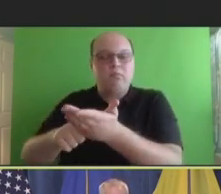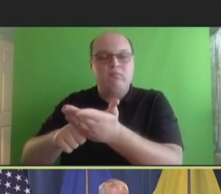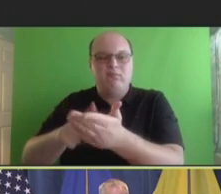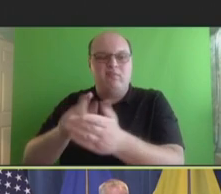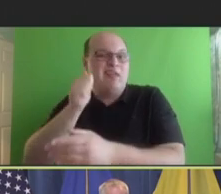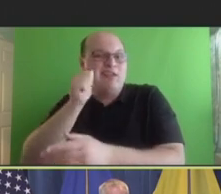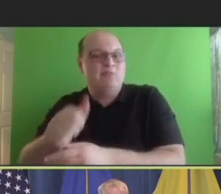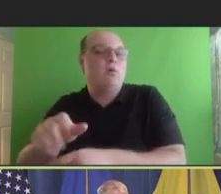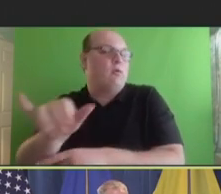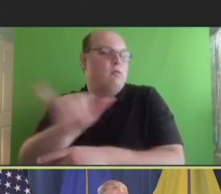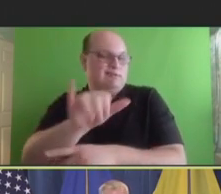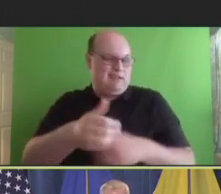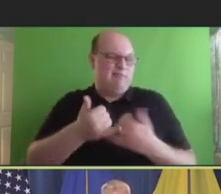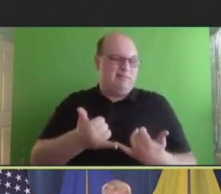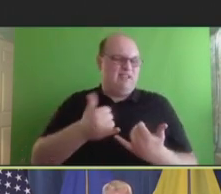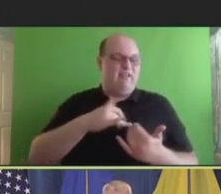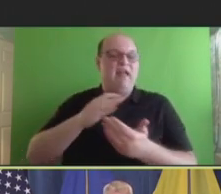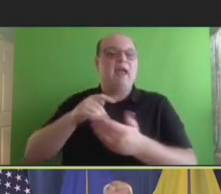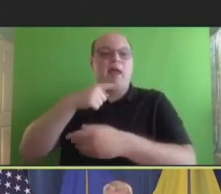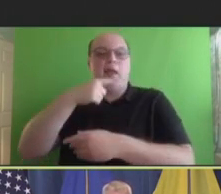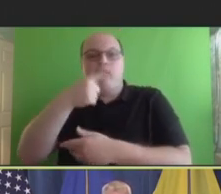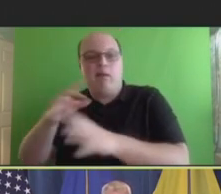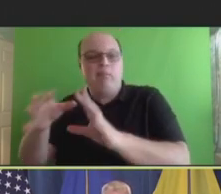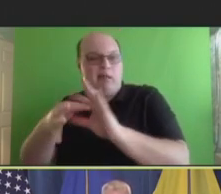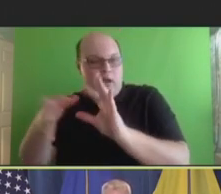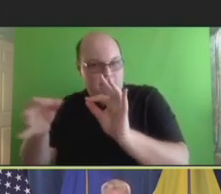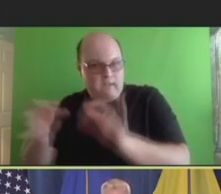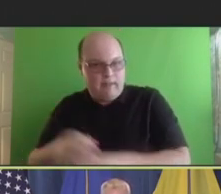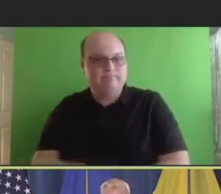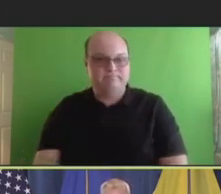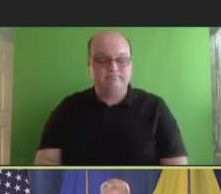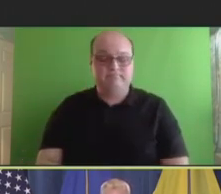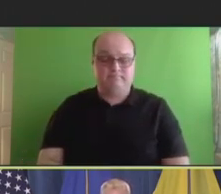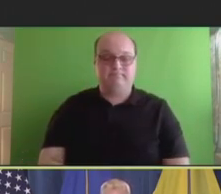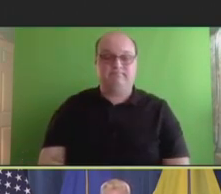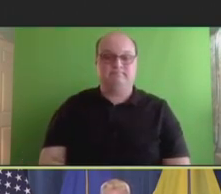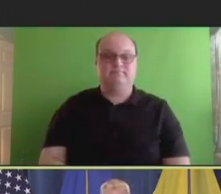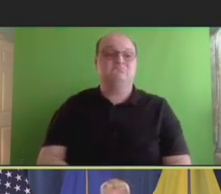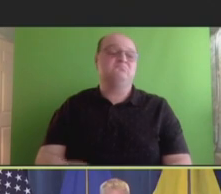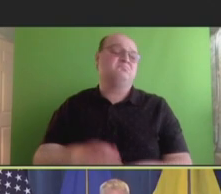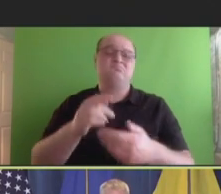Speaking of public comment, as always, members of the public can provide a public comment